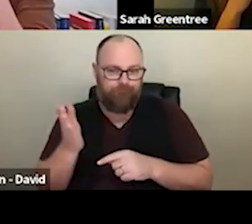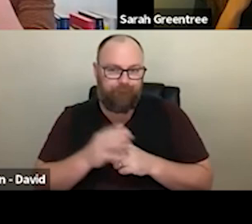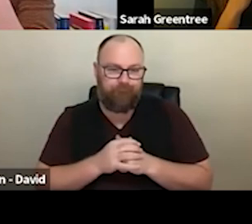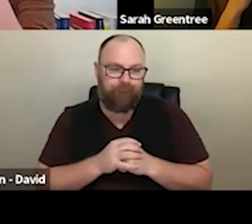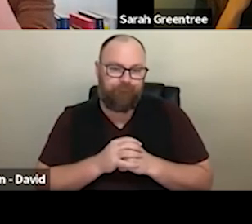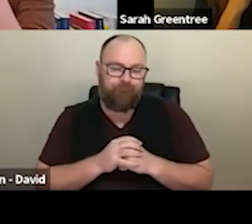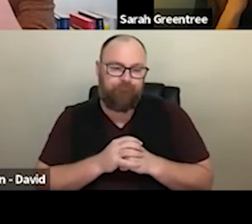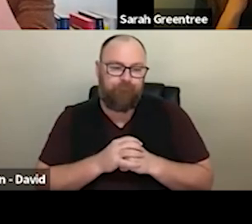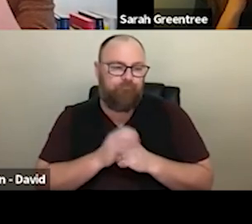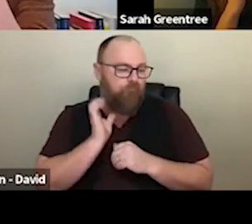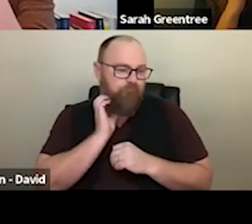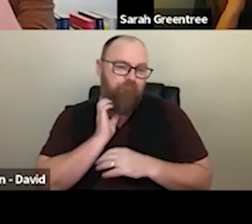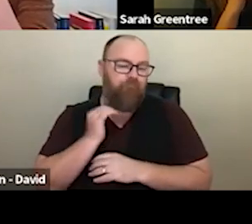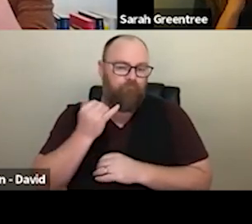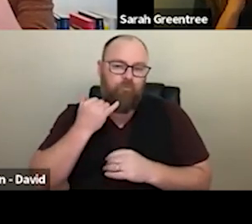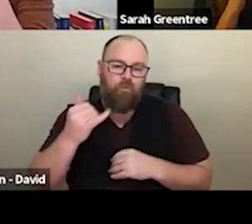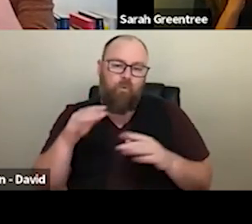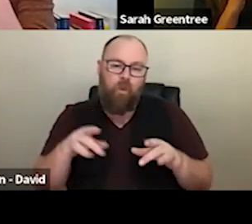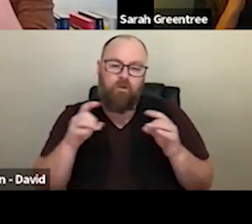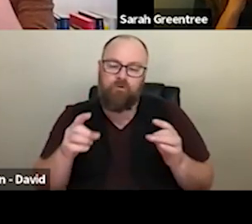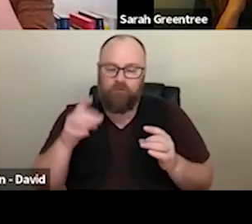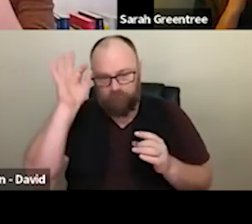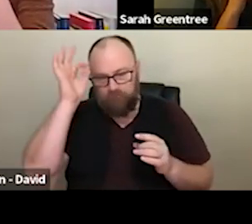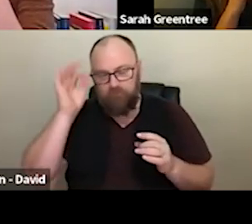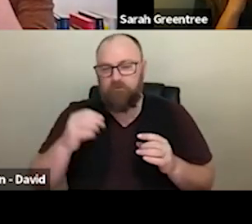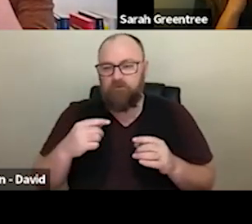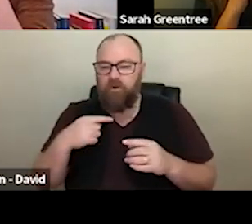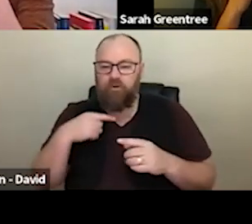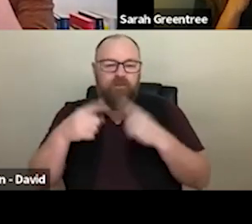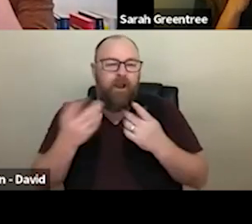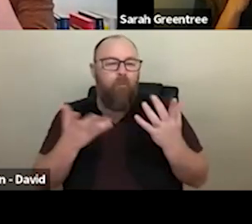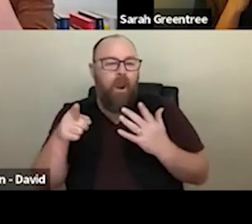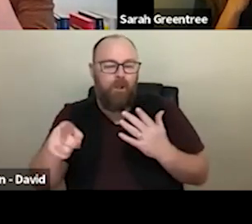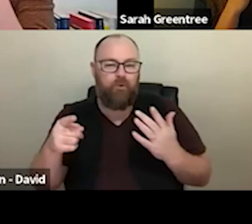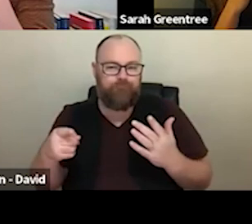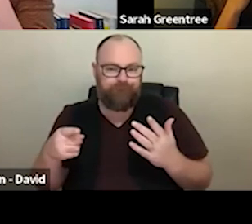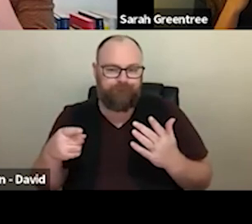from her about where where your company is in its in its trajectory, and and and get